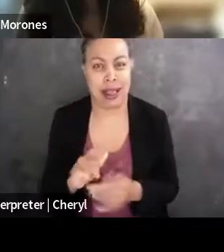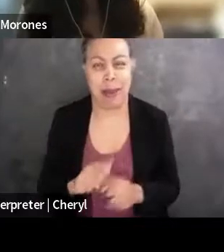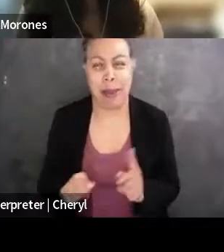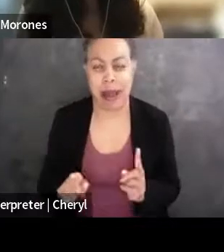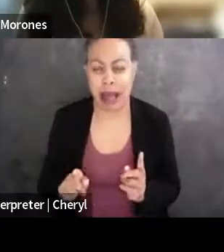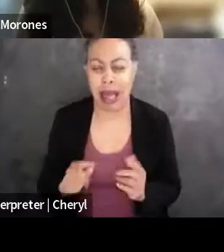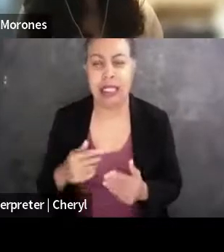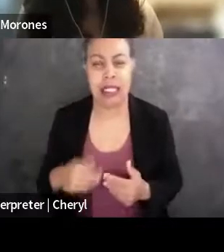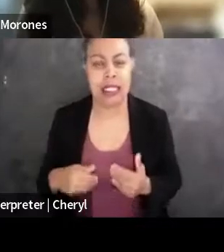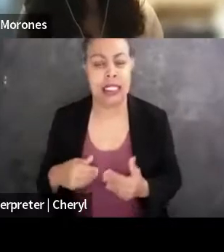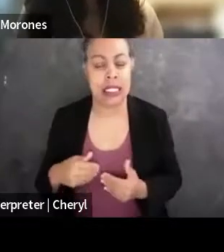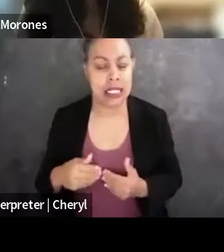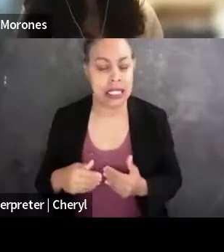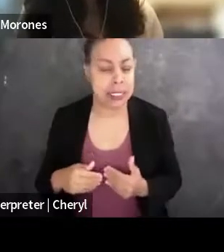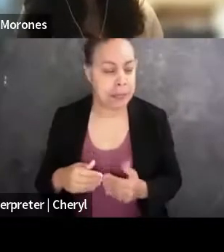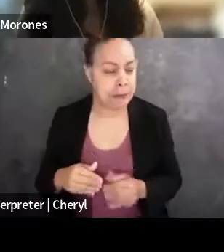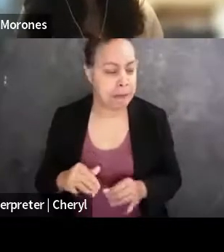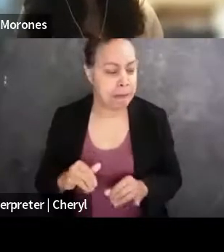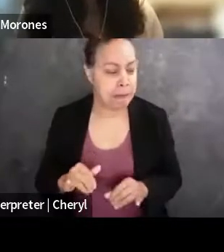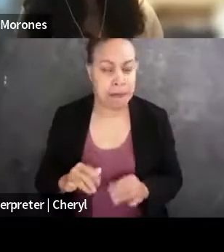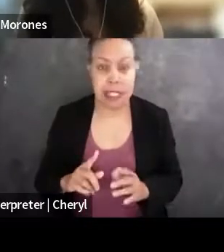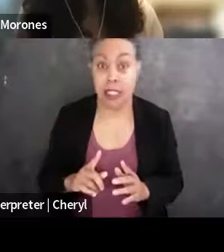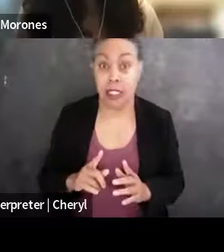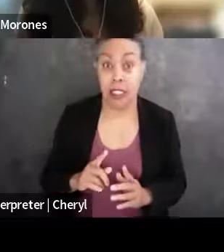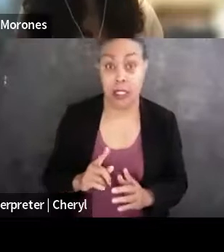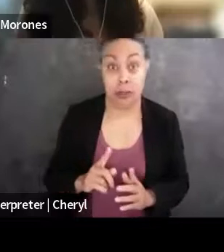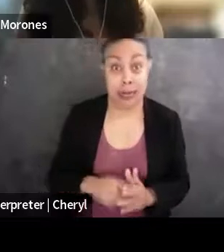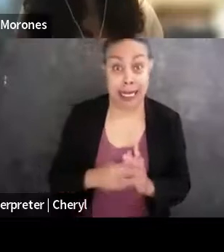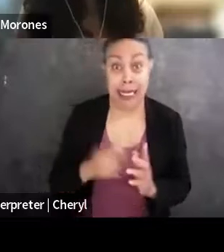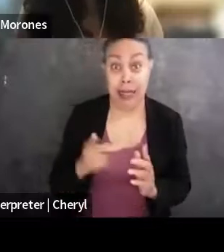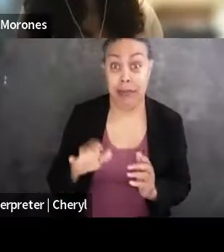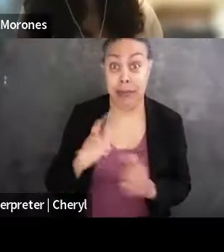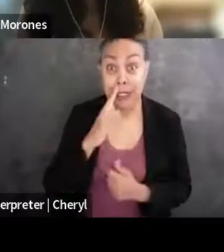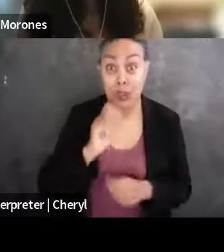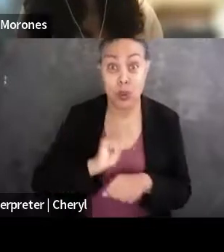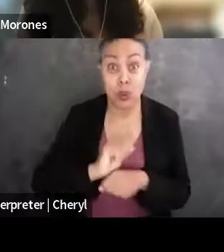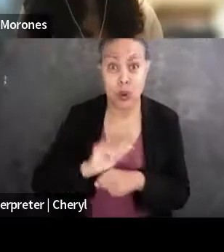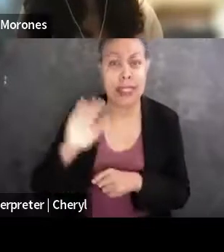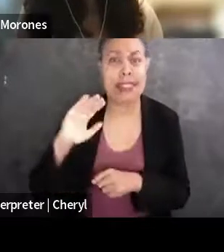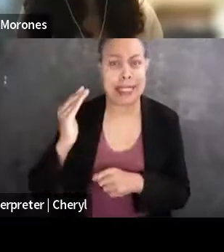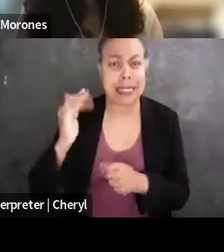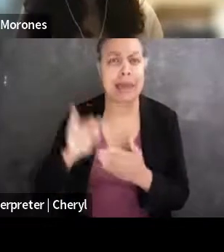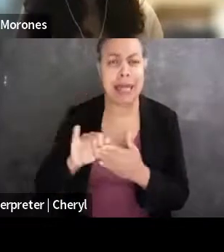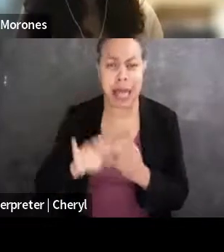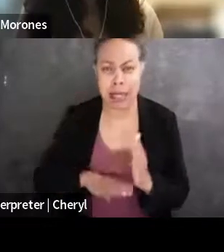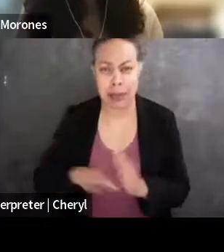where, especially early on in public interest work, it seems like the typical trajectory is fellowship hopping